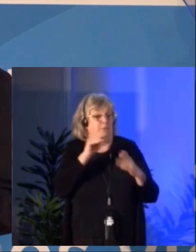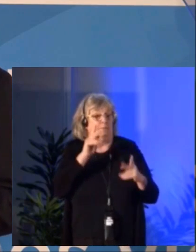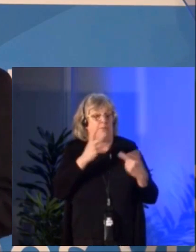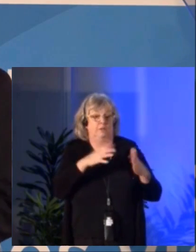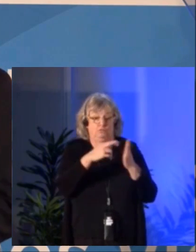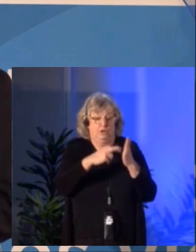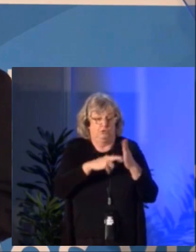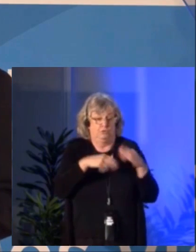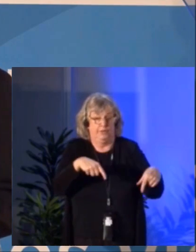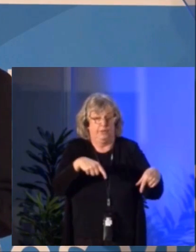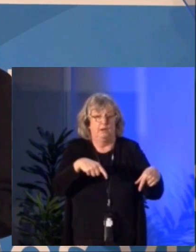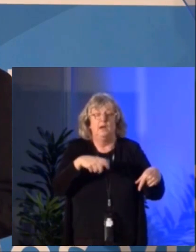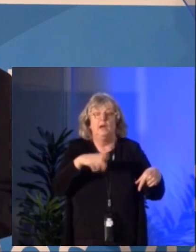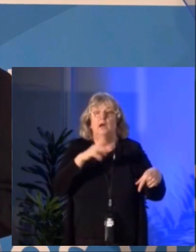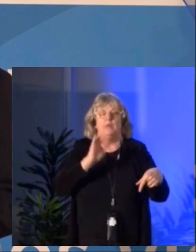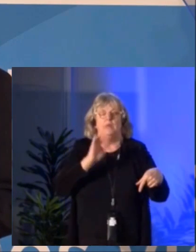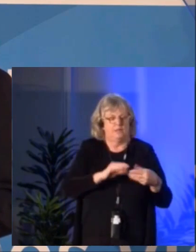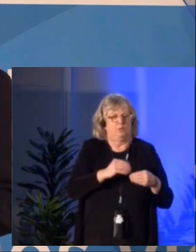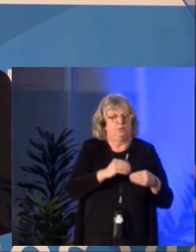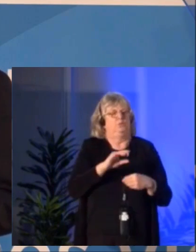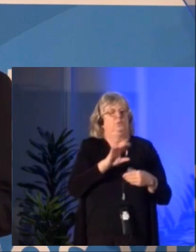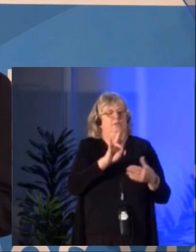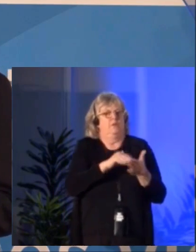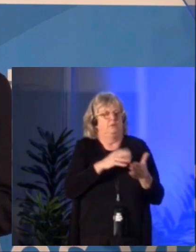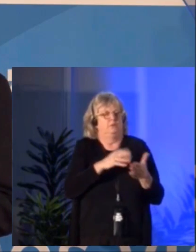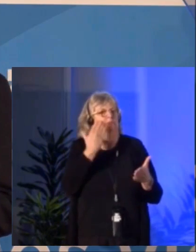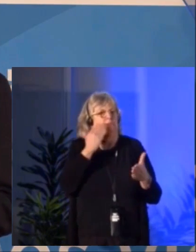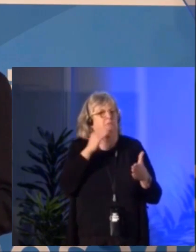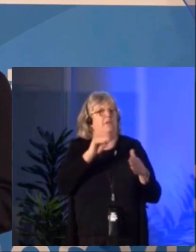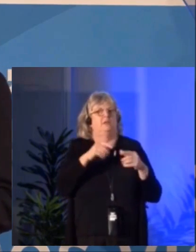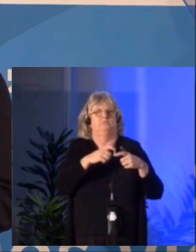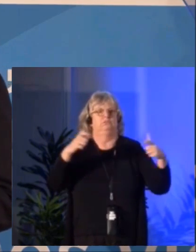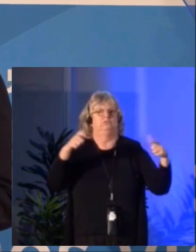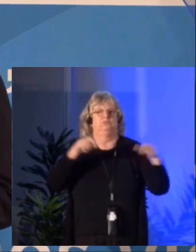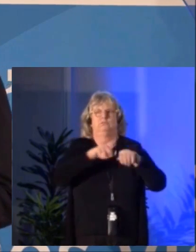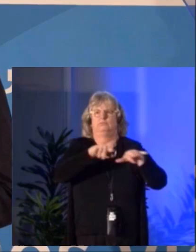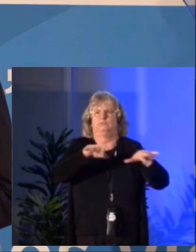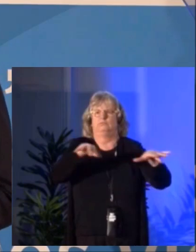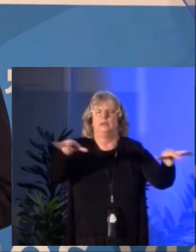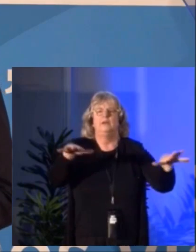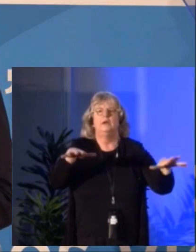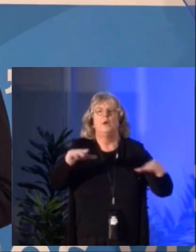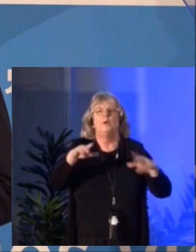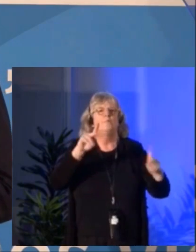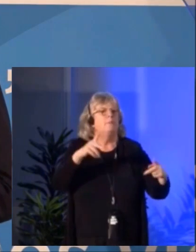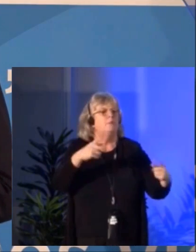in it. Numbers always fuel the imagination because they give us an idea of the scale of what's happening.